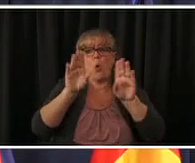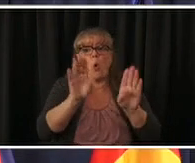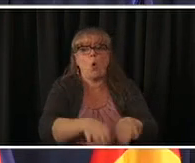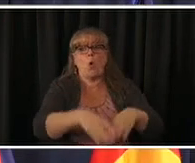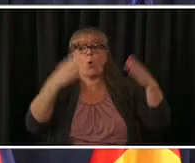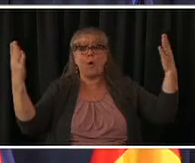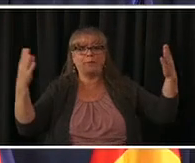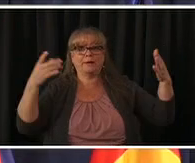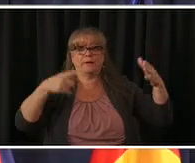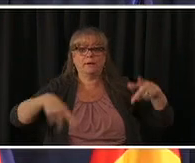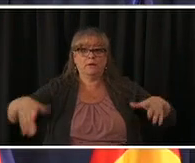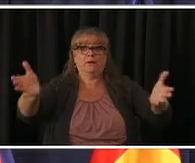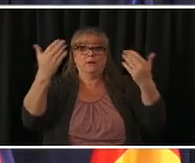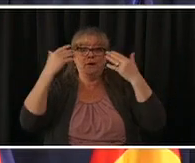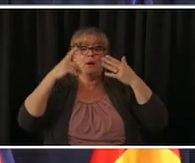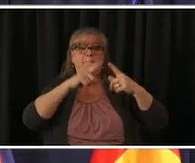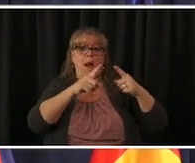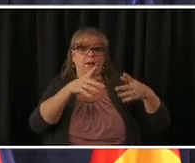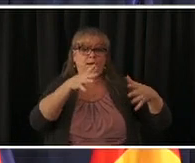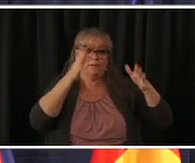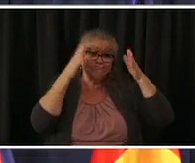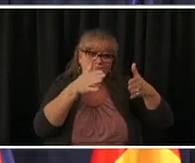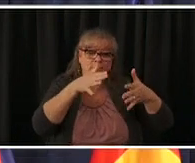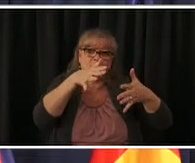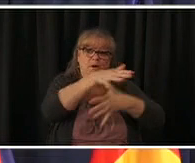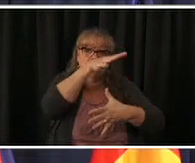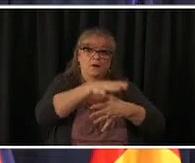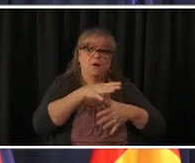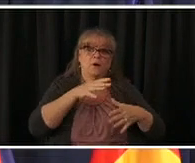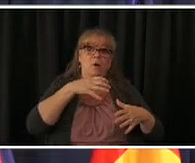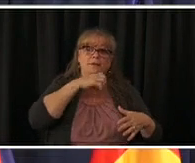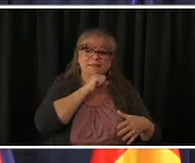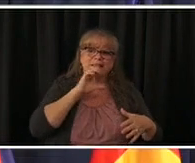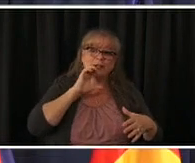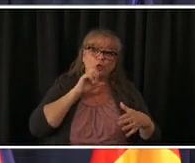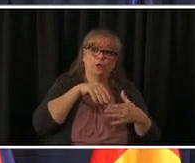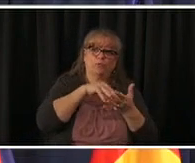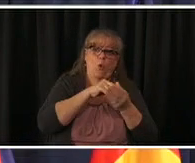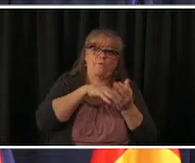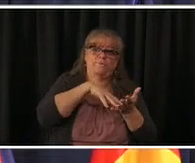instance restaurants and essential workers on clinics just as we did you remember when we did